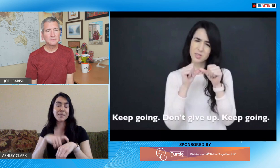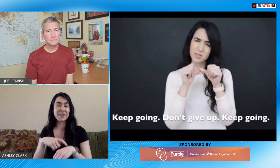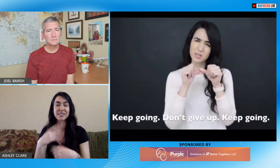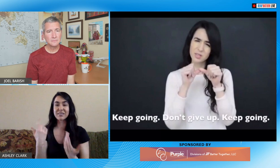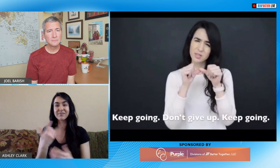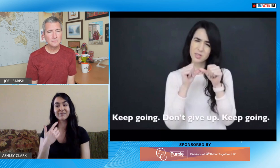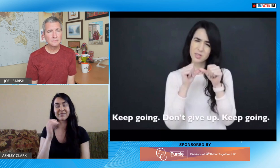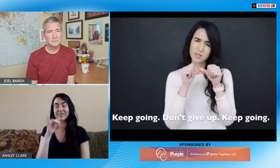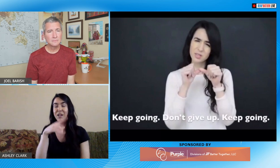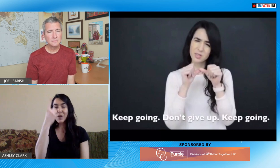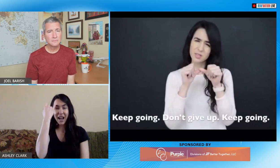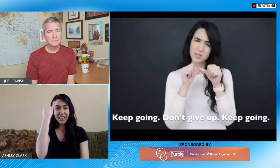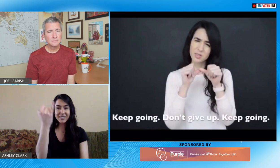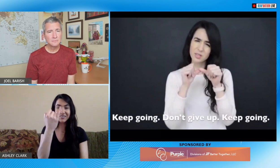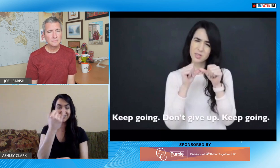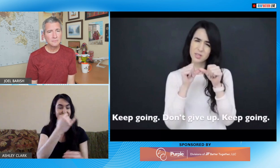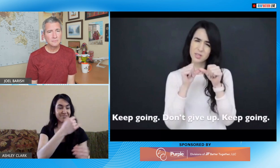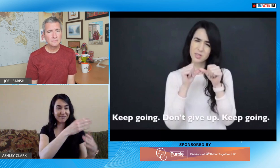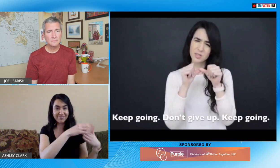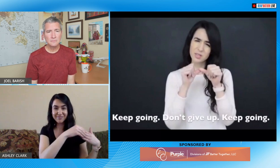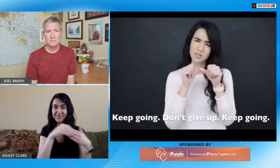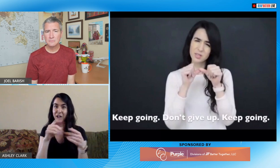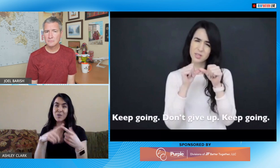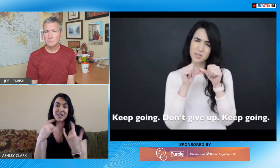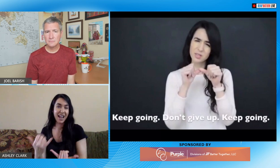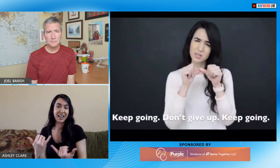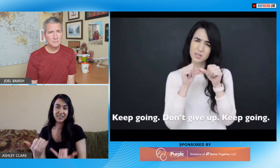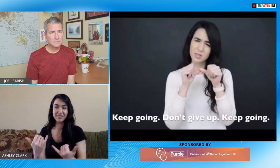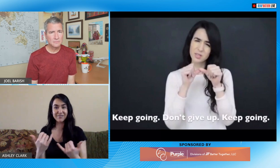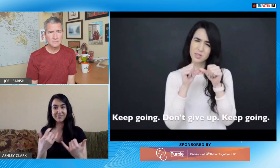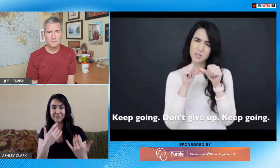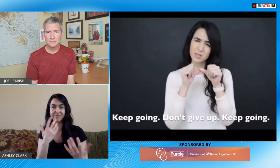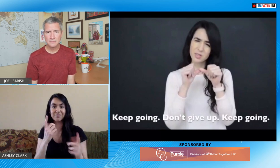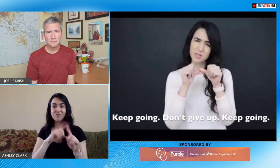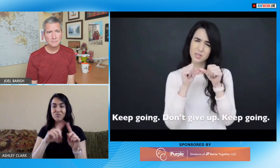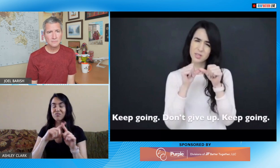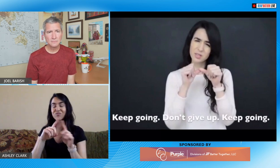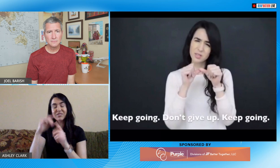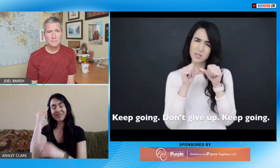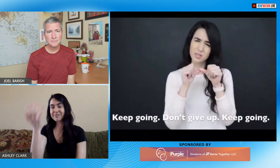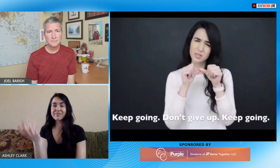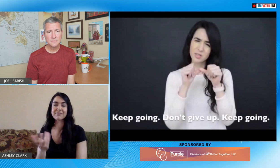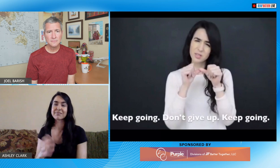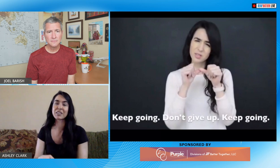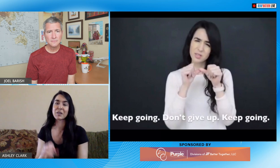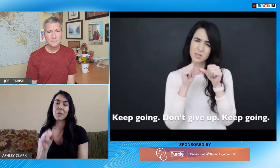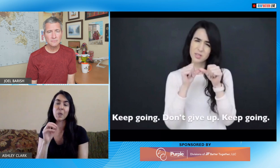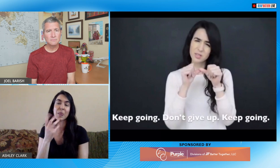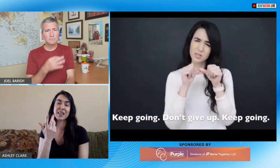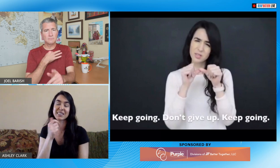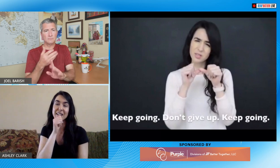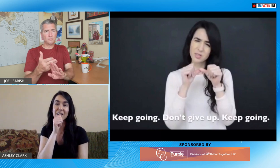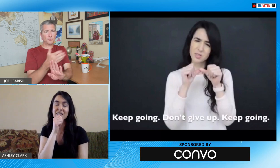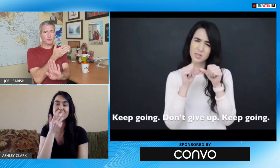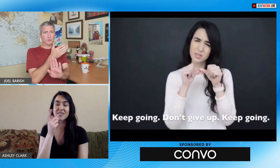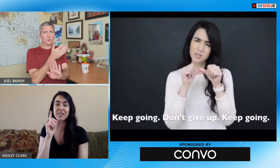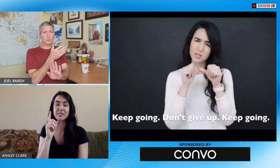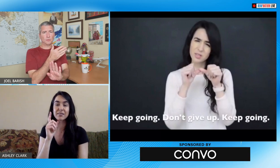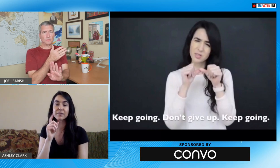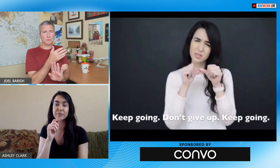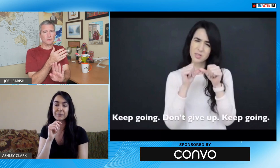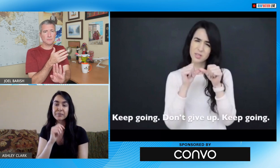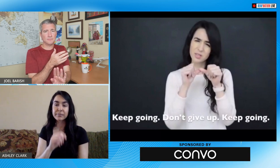years now one day at a time I have no real I had no I no idea or no plan in